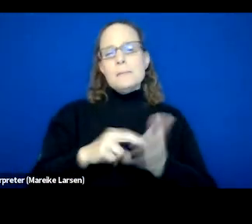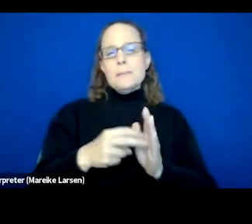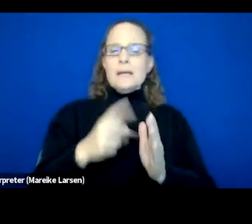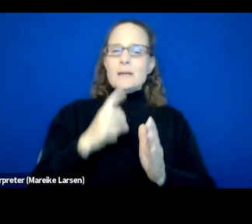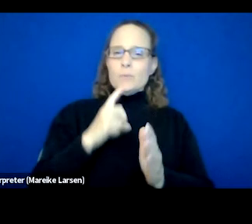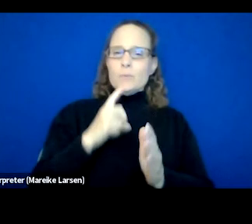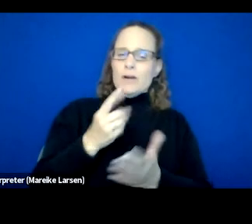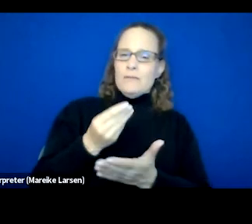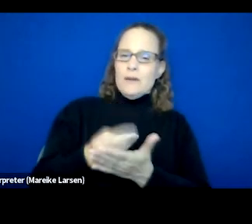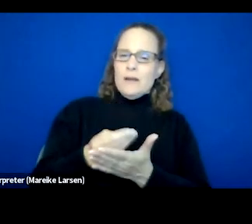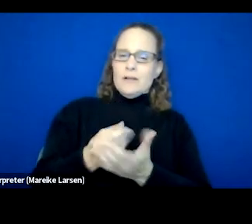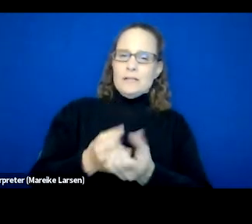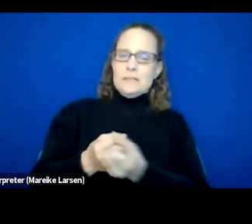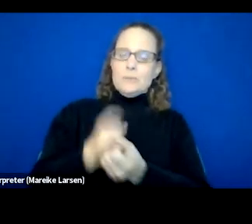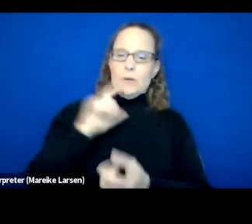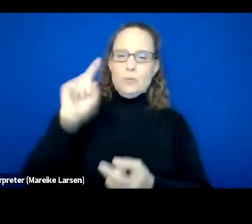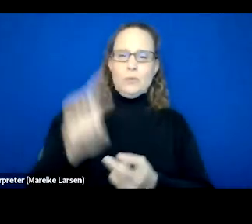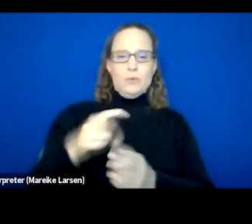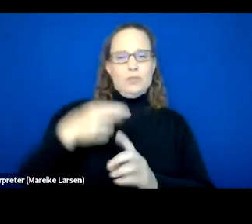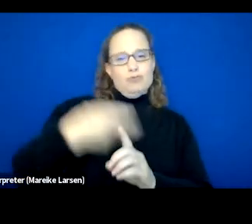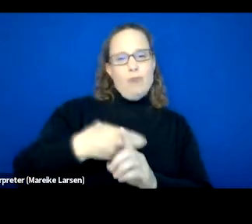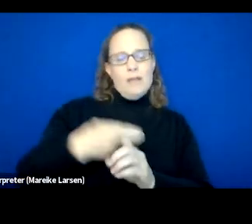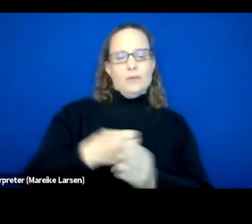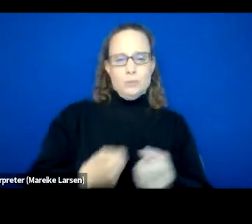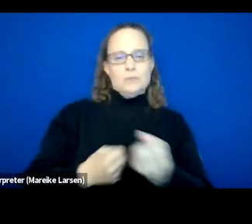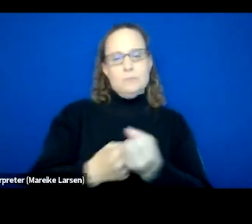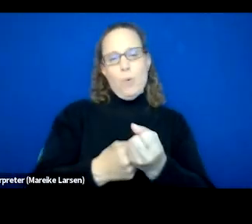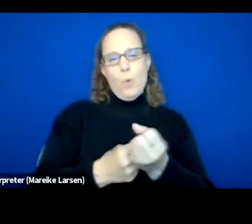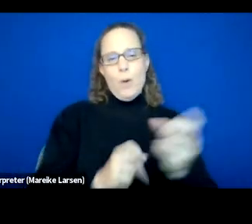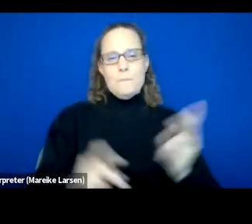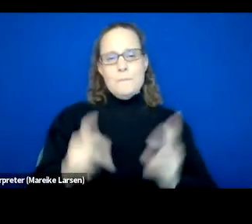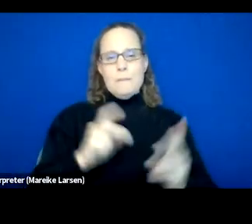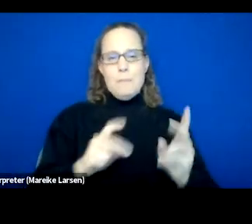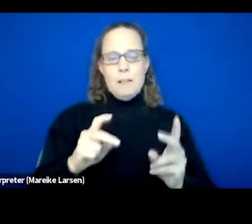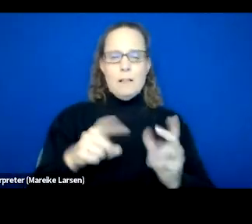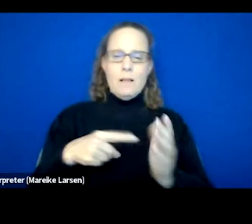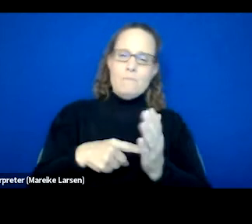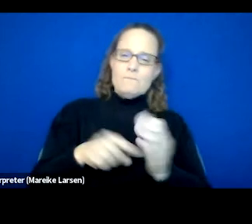with reduced rent to help support people. And it's affordable for them,